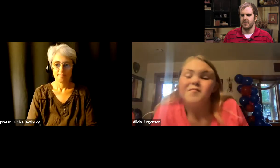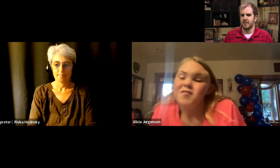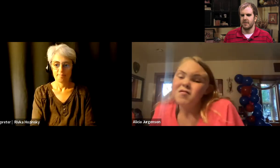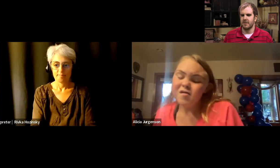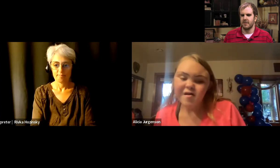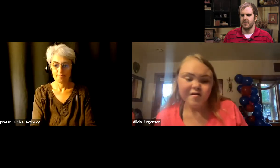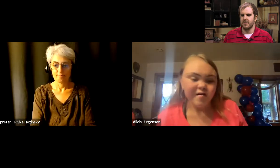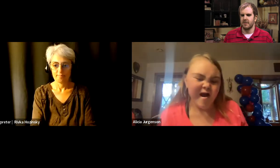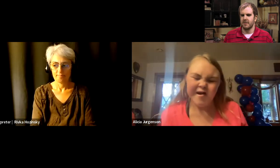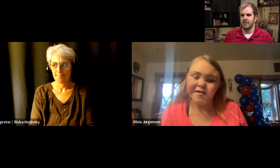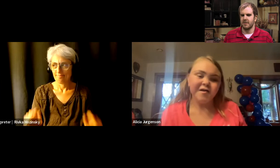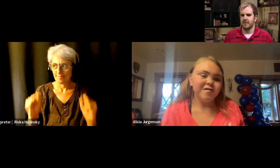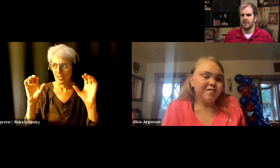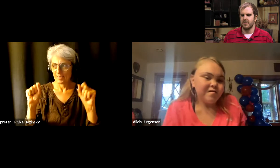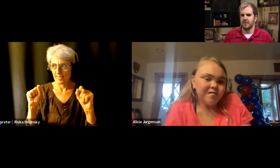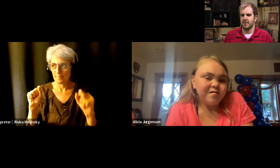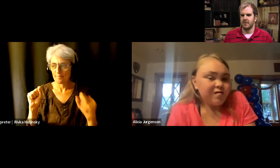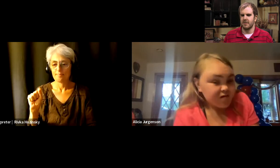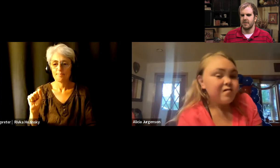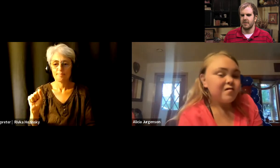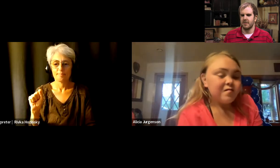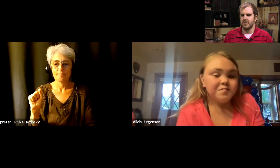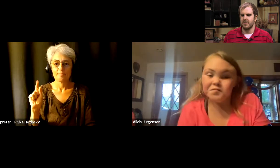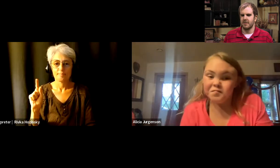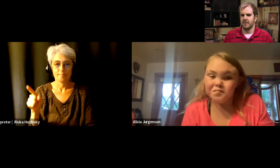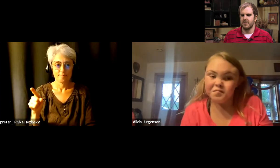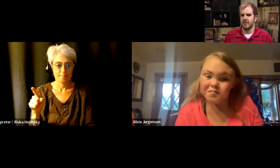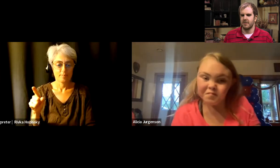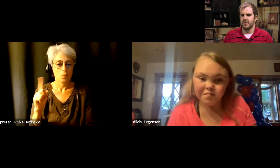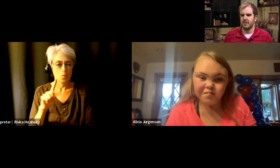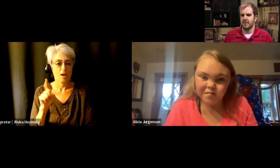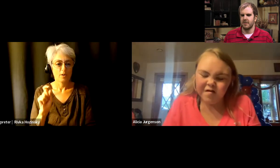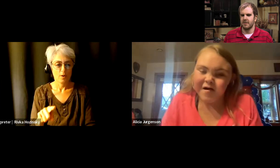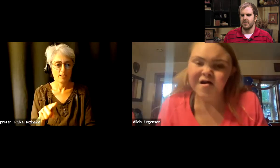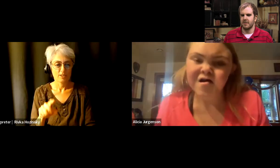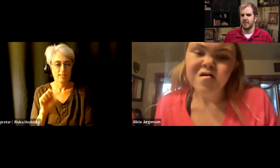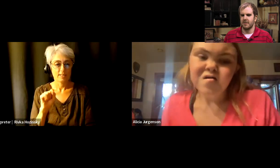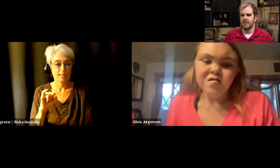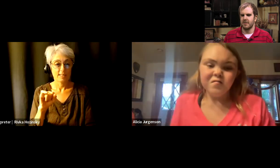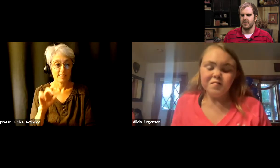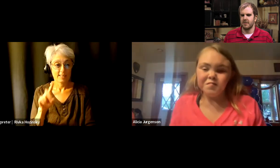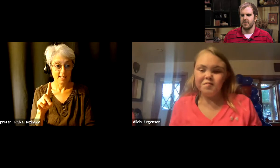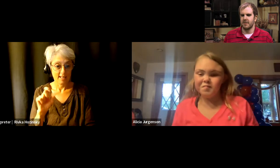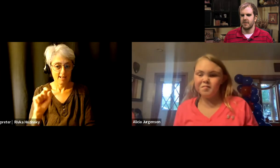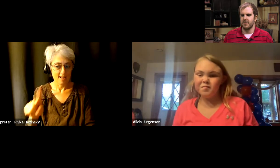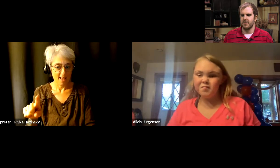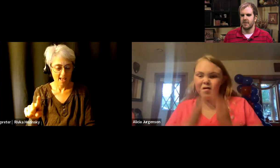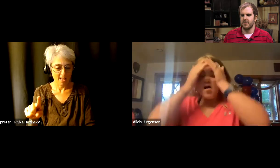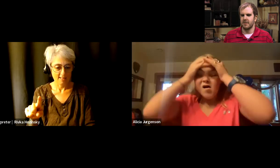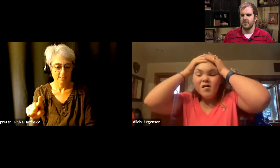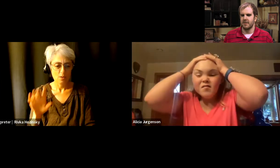Jen: Awesome there is there is a question. Sid is wondering what is your favorite artist?